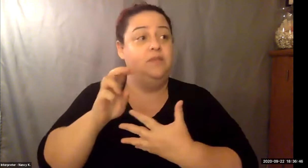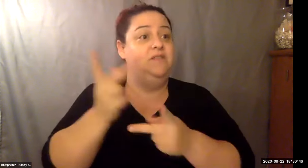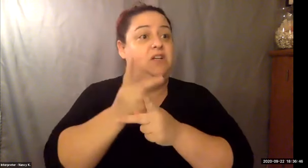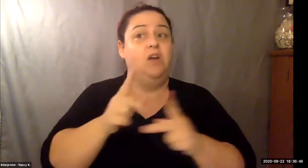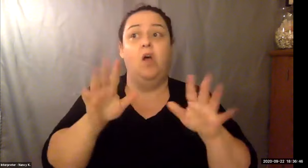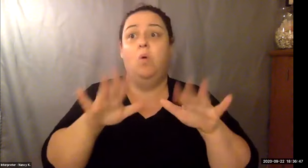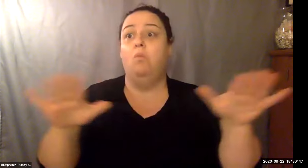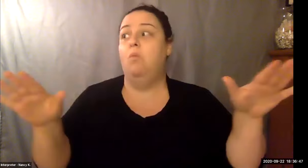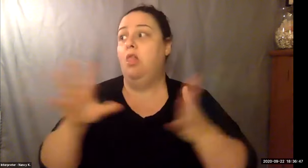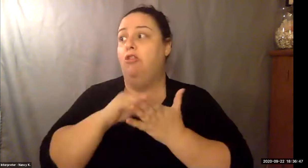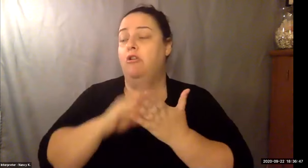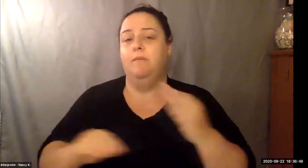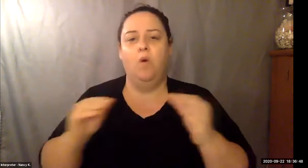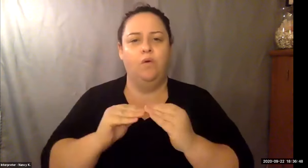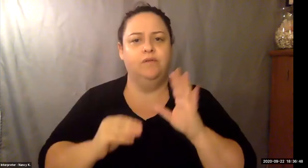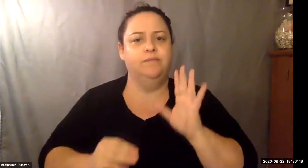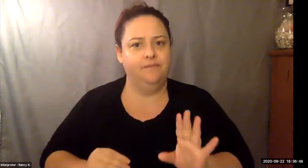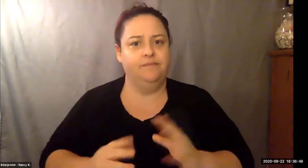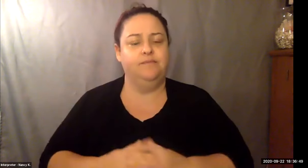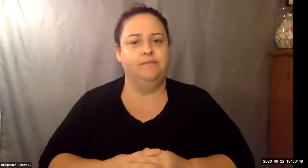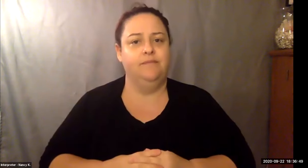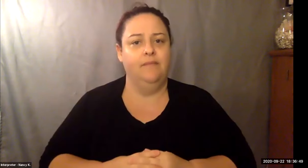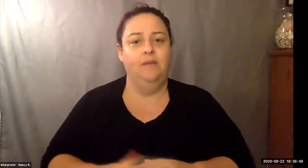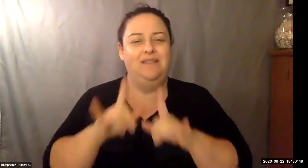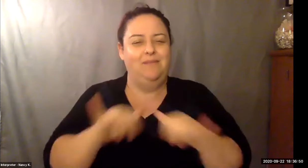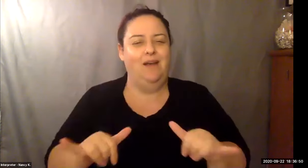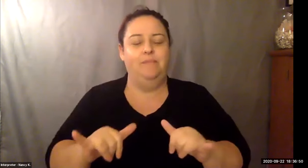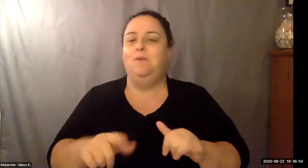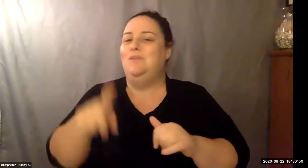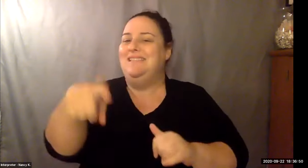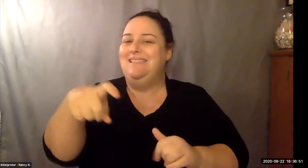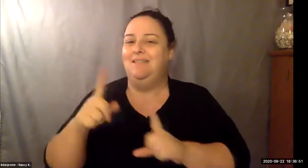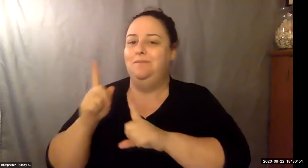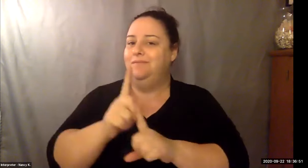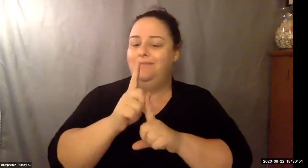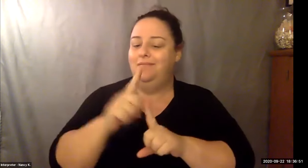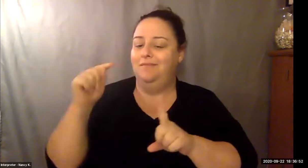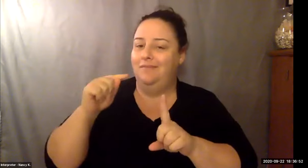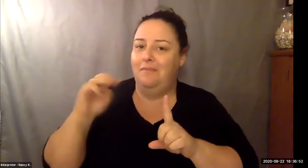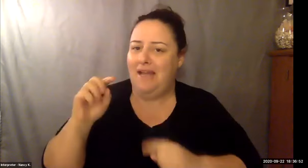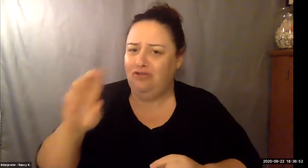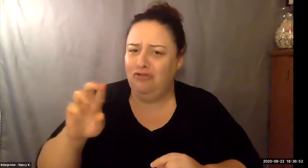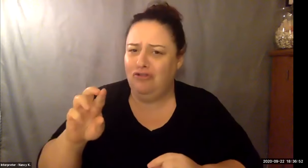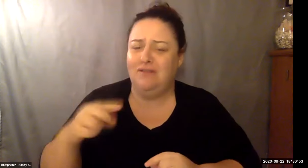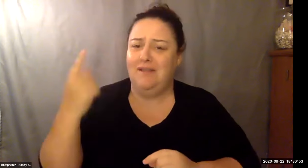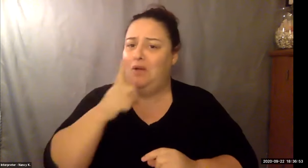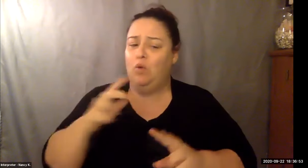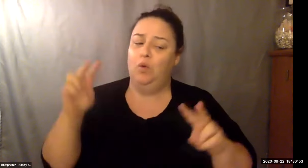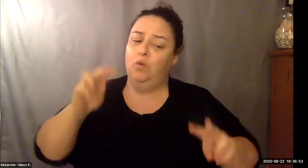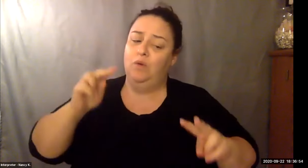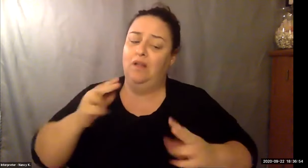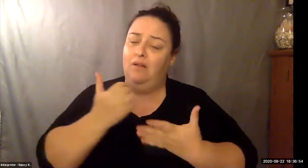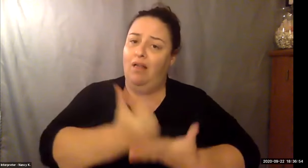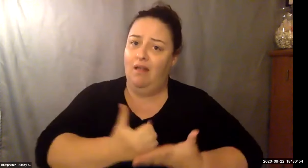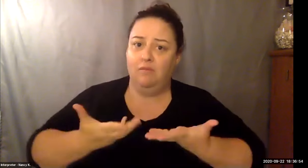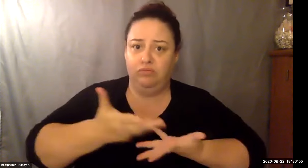Keith Wolling: Now I just want to tell you something. And it's just a little story and bear with me. But if I stood in front of everybody tonight said, I've got a $200 bill. I want to give you